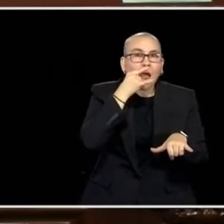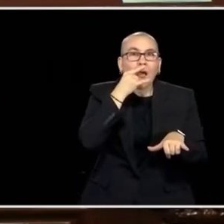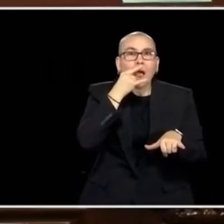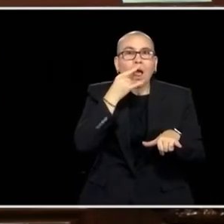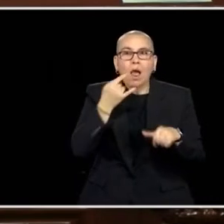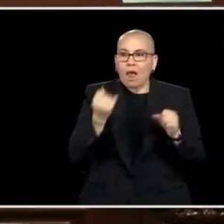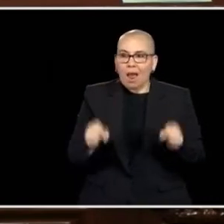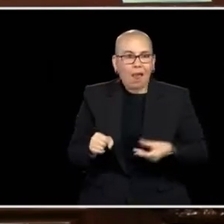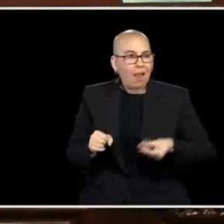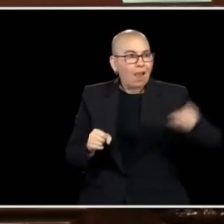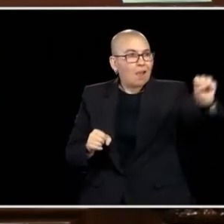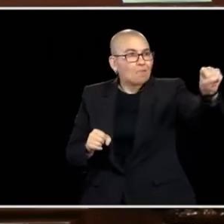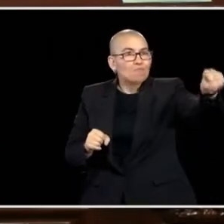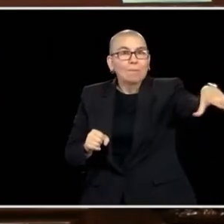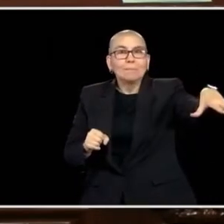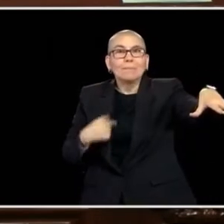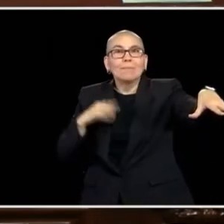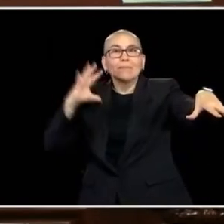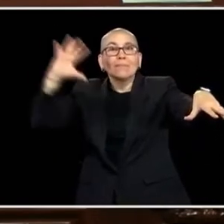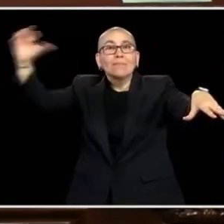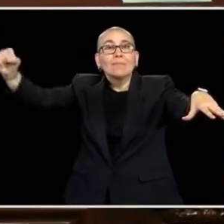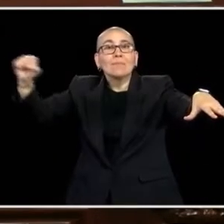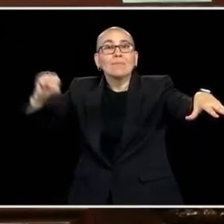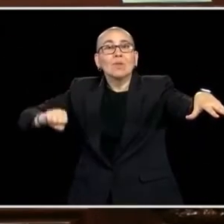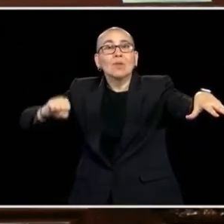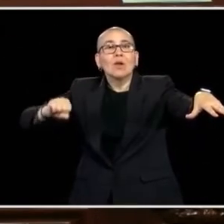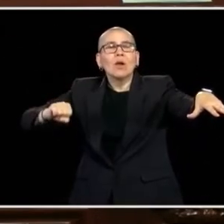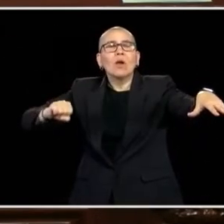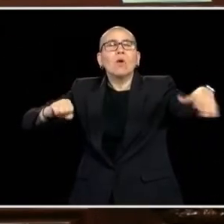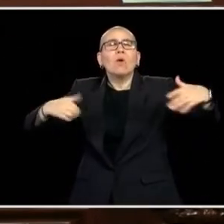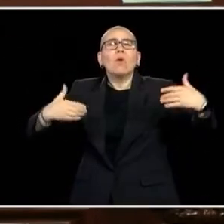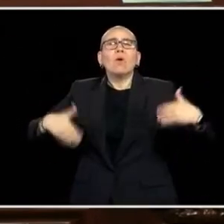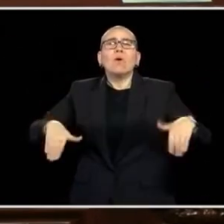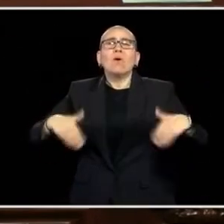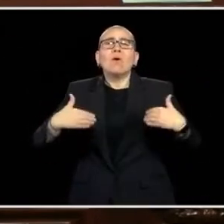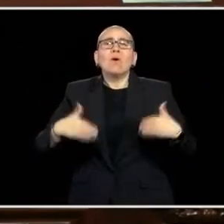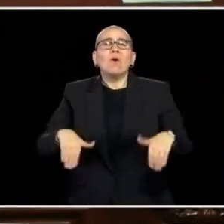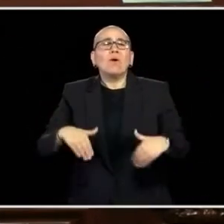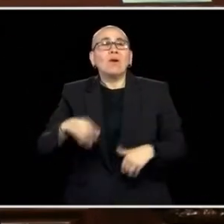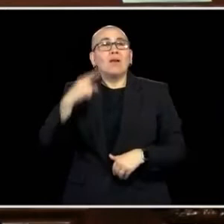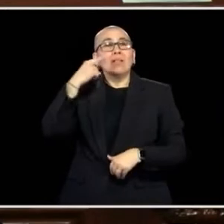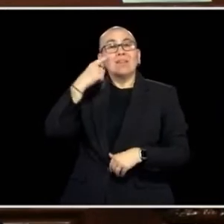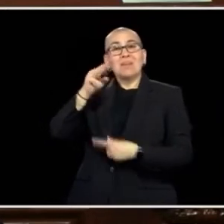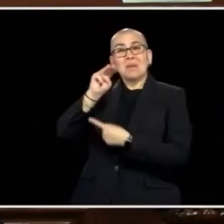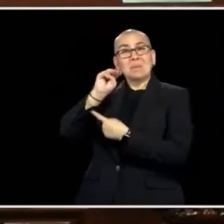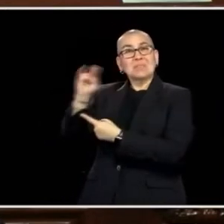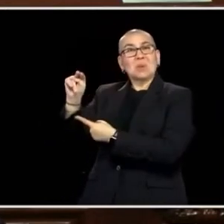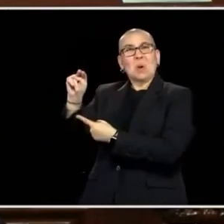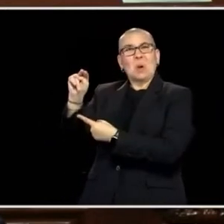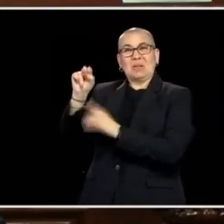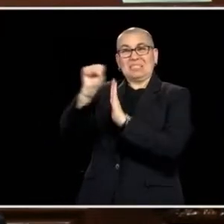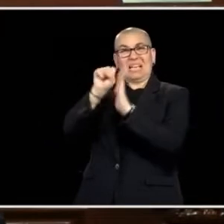WHEN PEOPLE ARE THINKING ABOUT WHERE THEY'RE GOING TO HAVE A BUSINESS, OR THINKING ABOUT WHERE THEY'RE GOING TO LIVE, TO HAVE MINNESOTA BE KNOWN AS